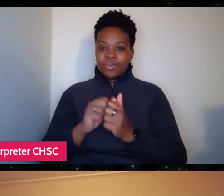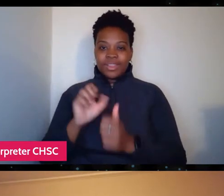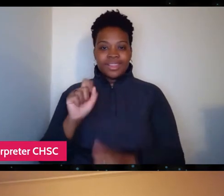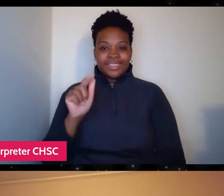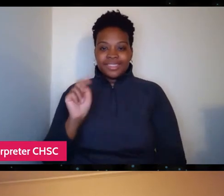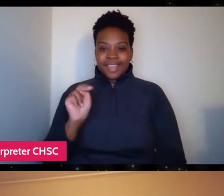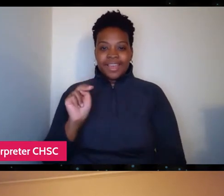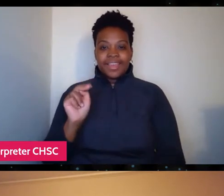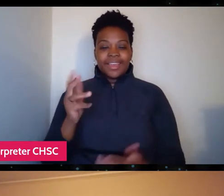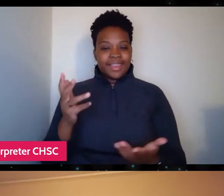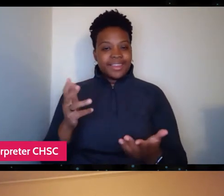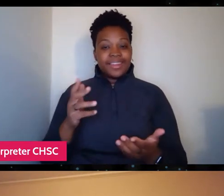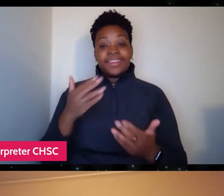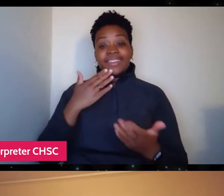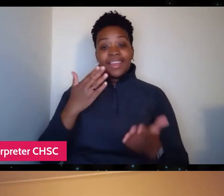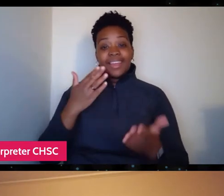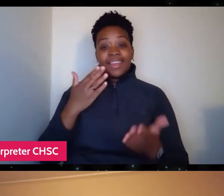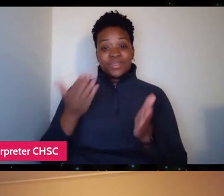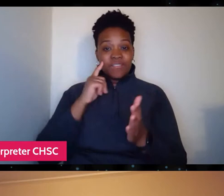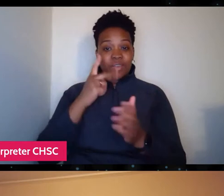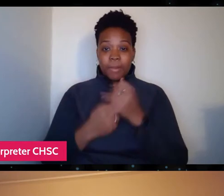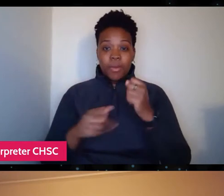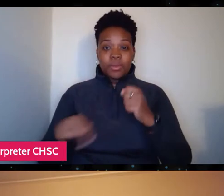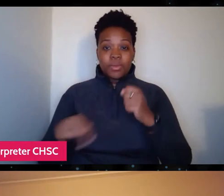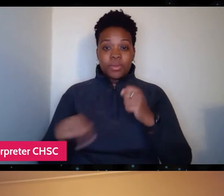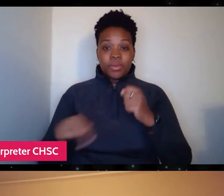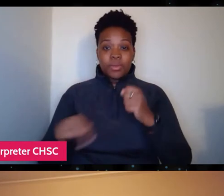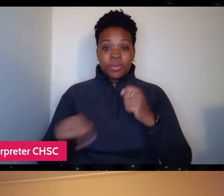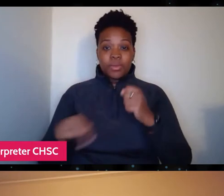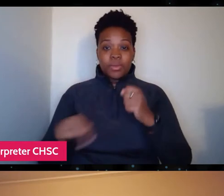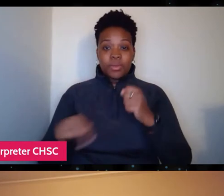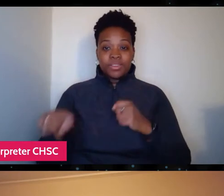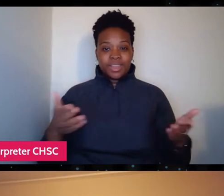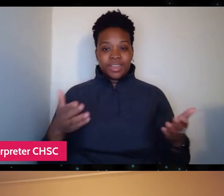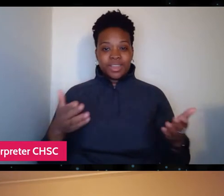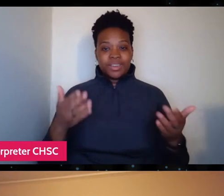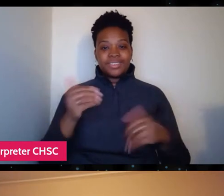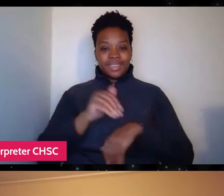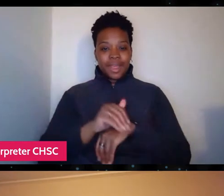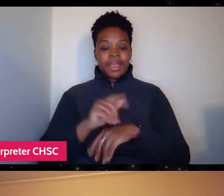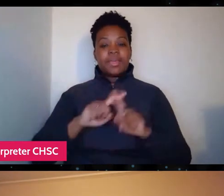So thank you again to both of you for being here with us tonight, but for sharing your film with us